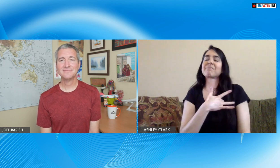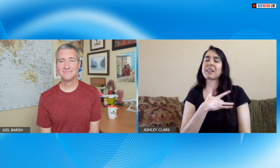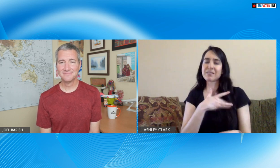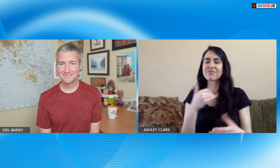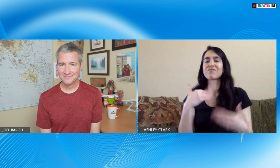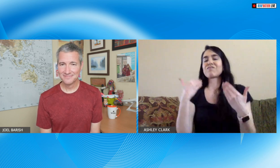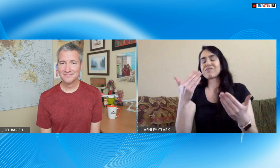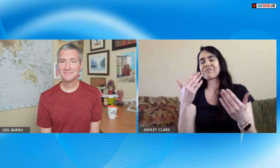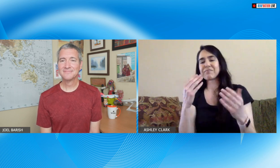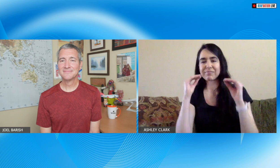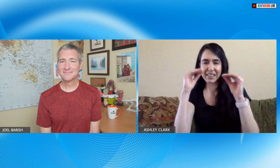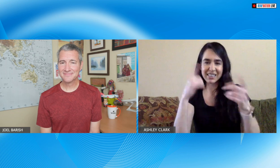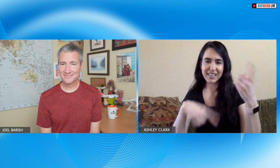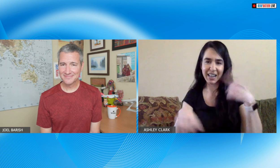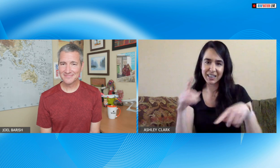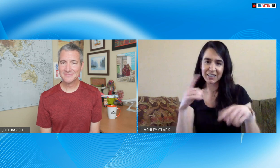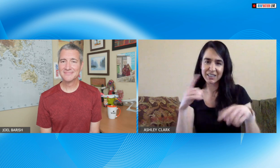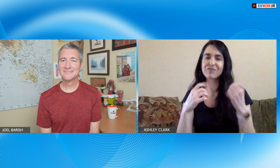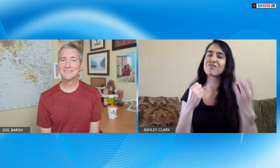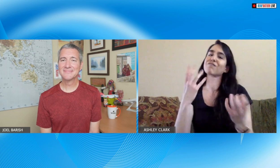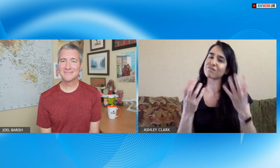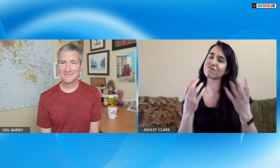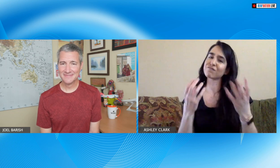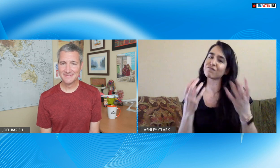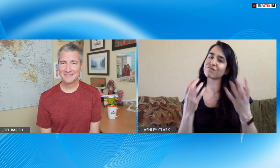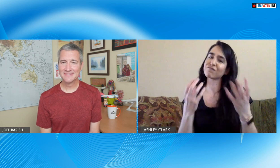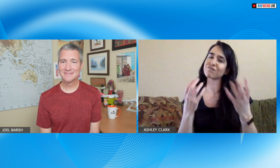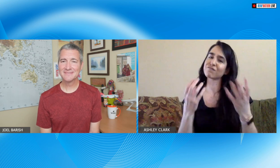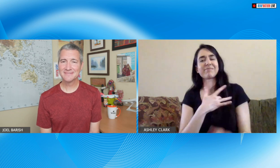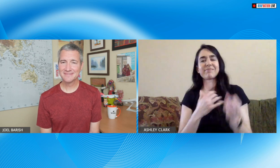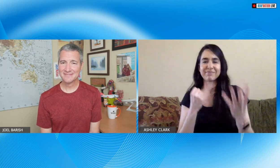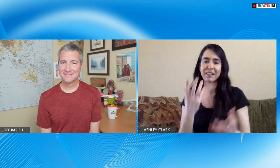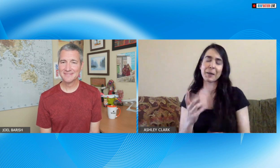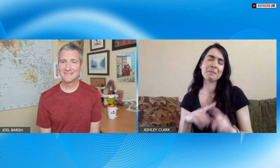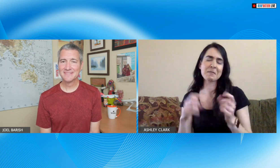touched by the effort that people wanted to make a hearing people wanted to make